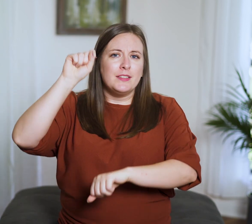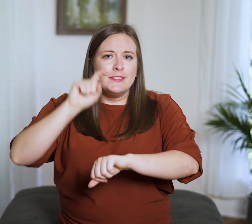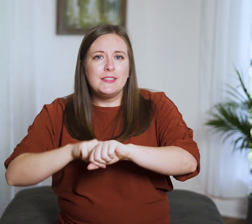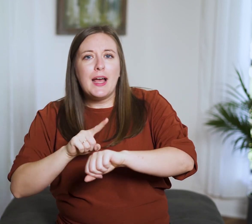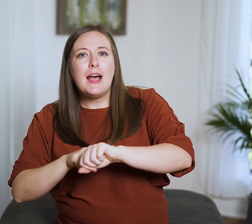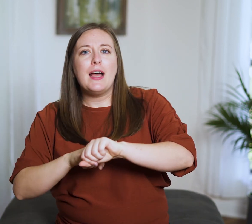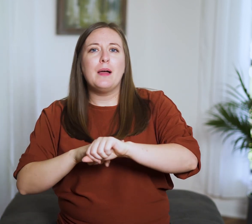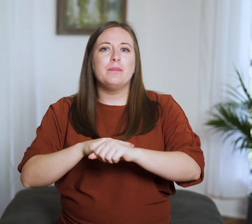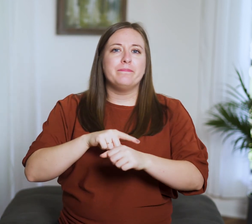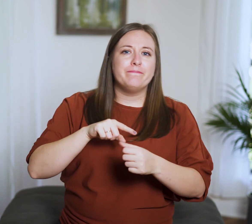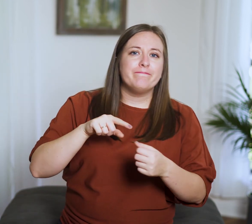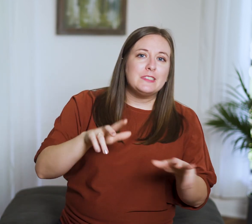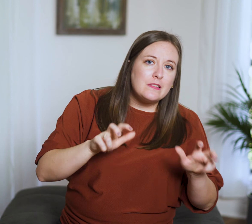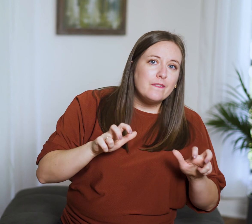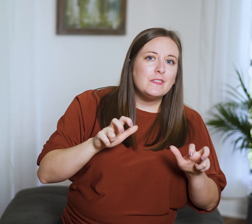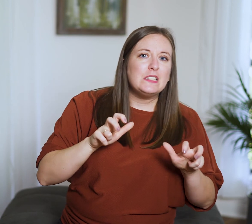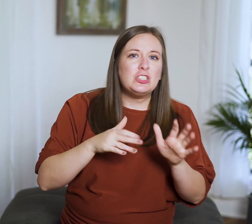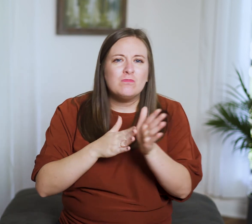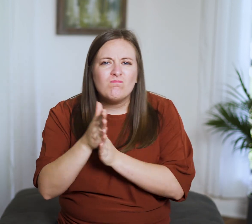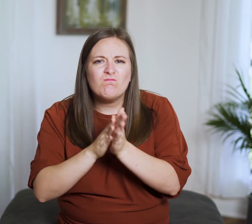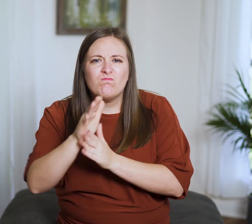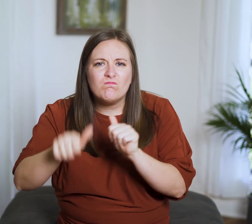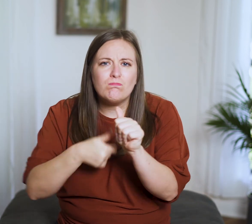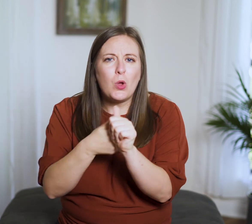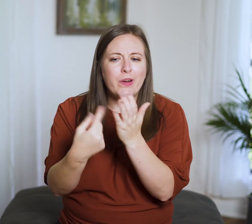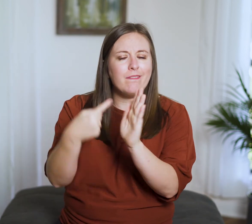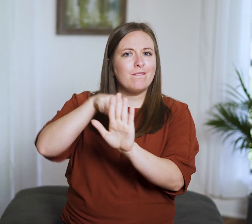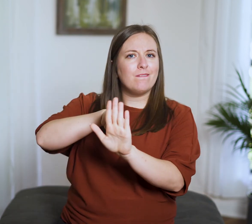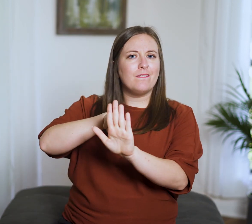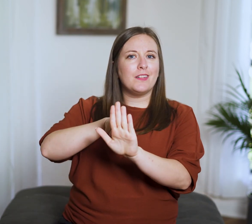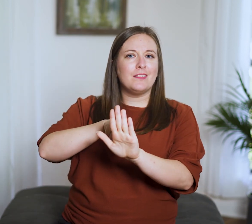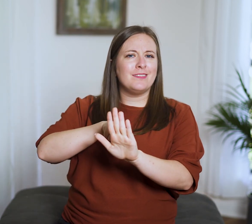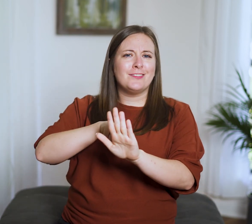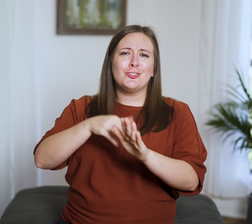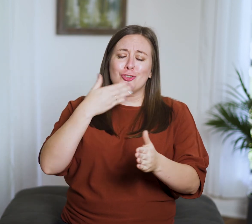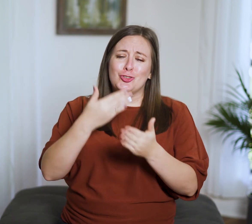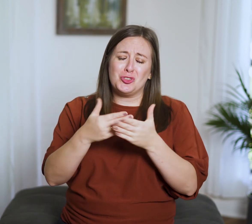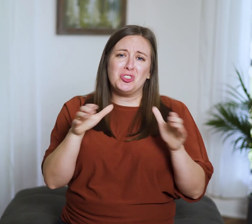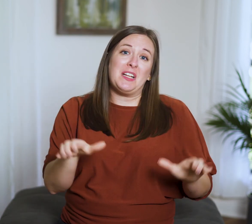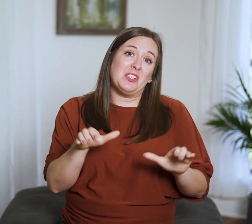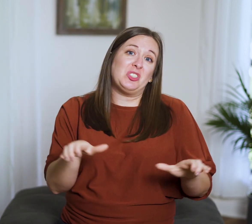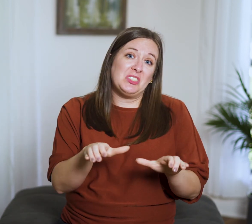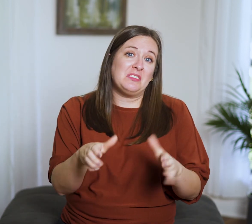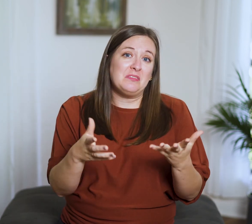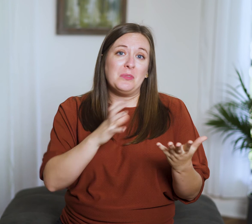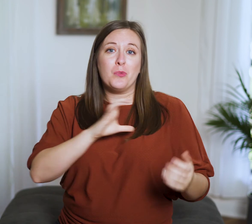but also the selfish motives behind our so-called good actions!